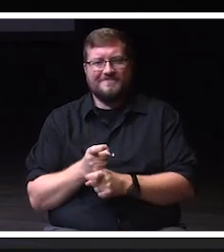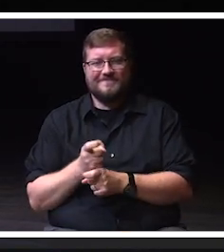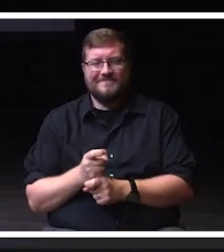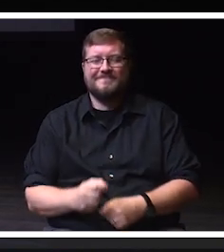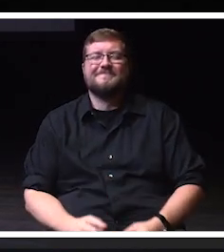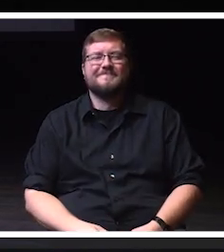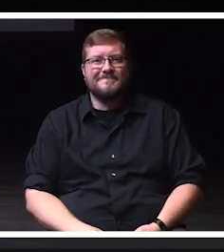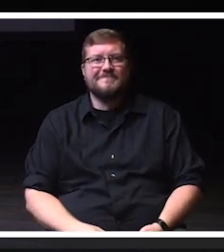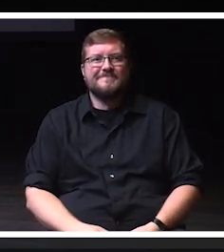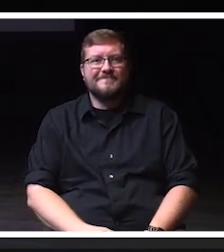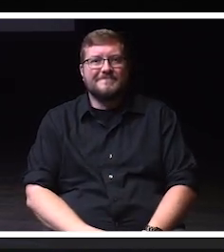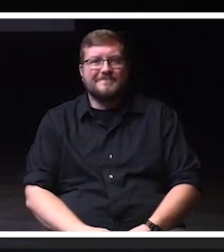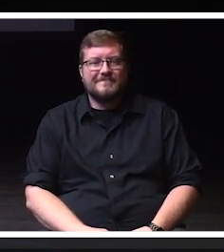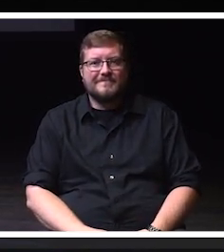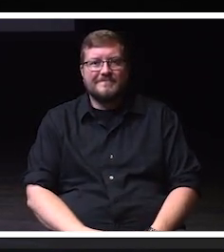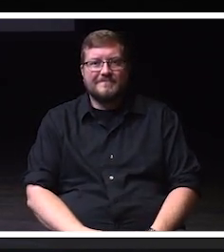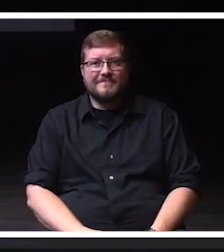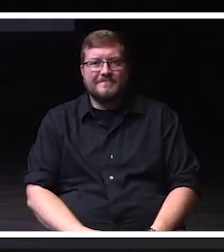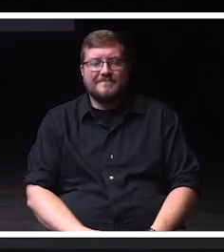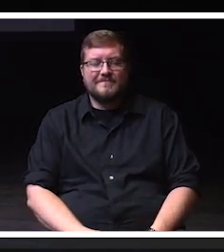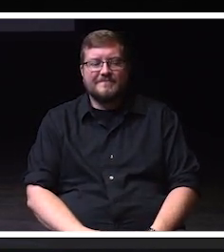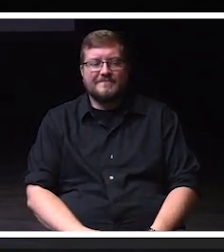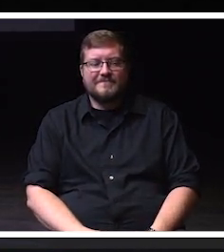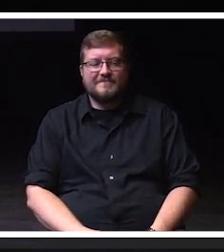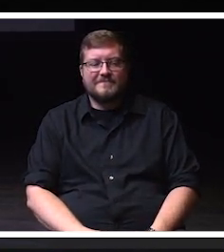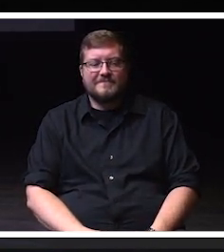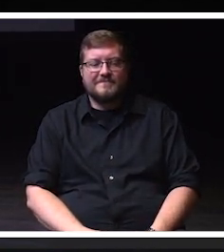You know, I I'm also